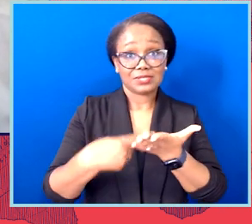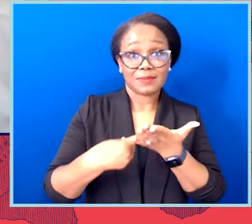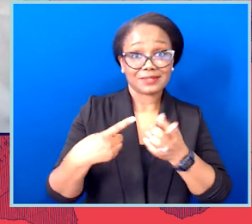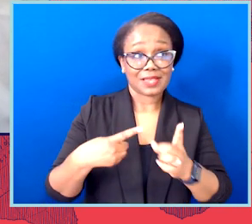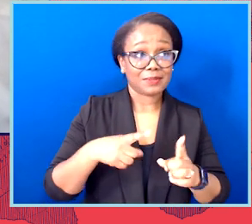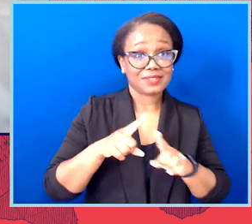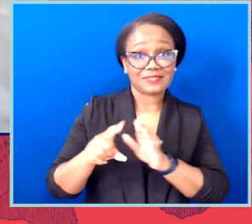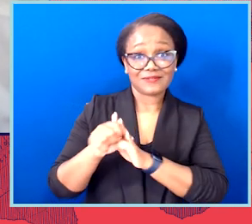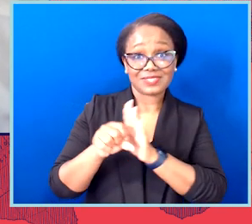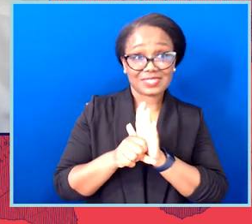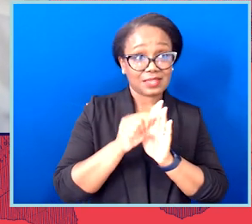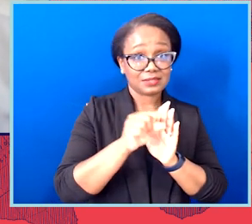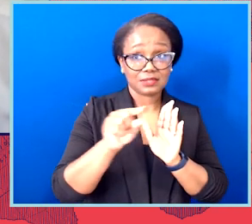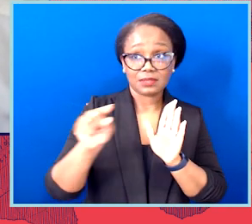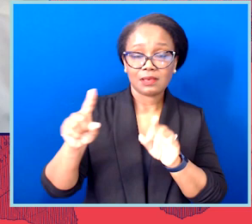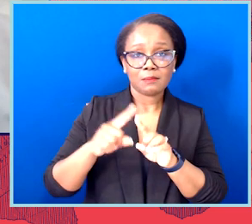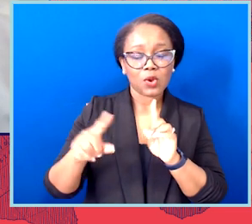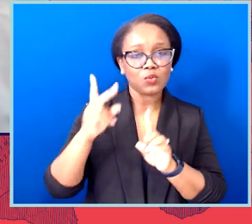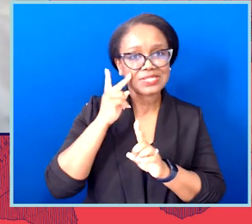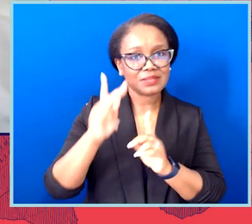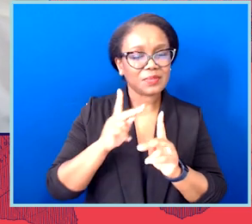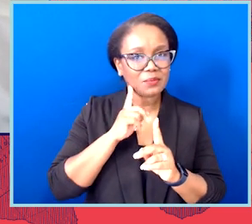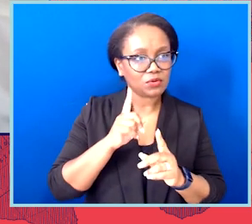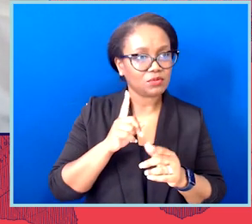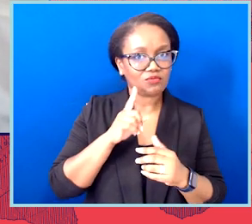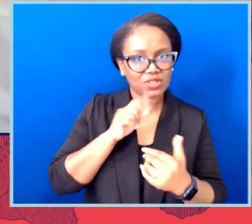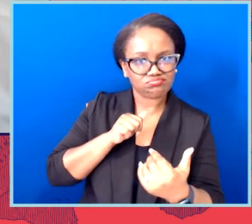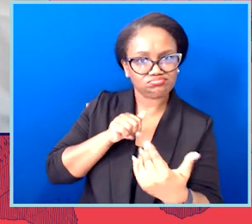and it seems strange to even use that word brave, because why should someone have to